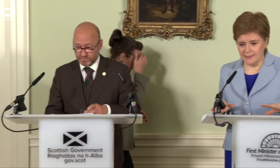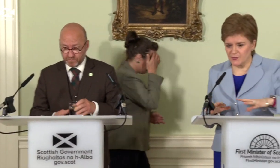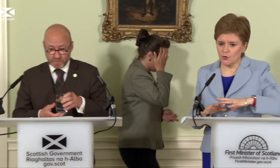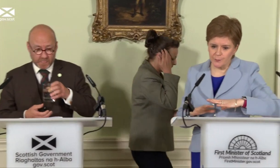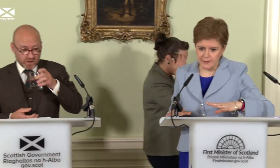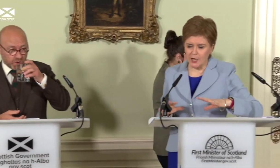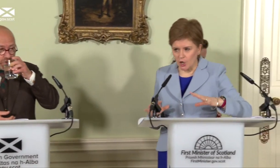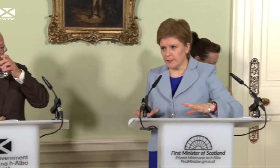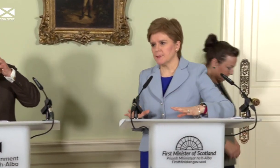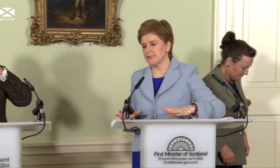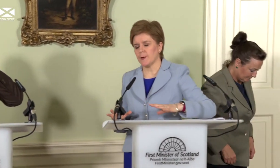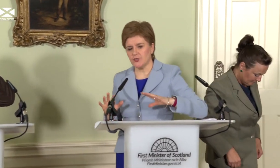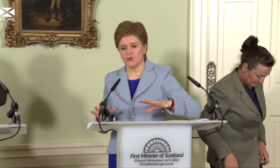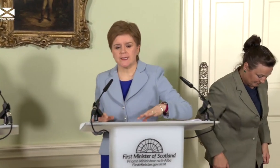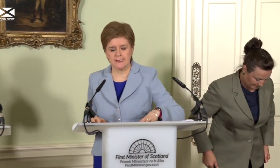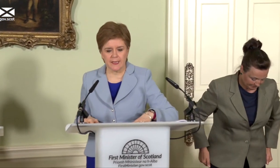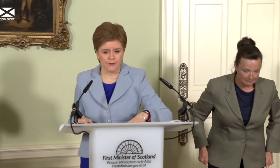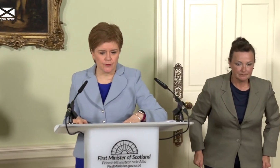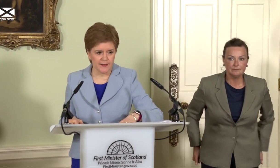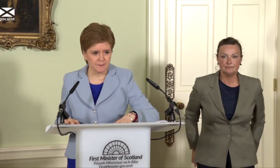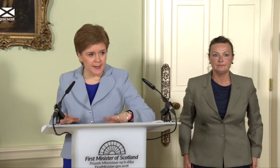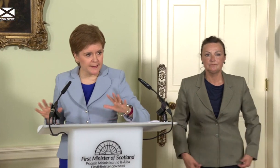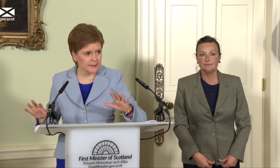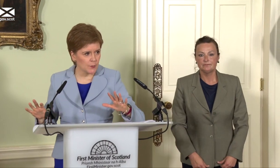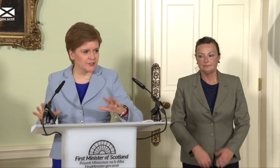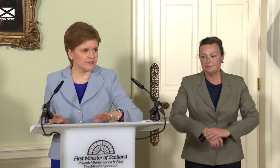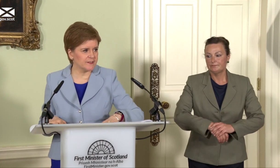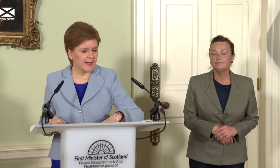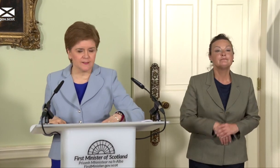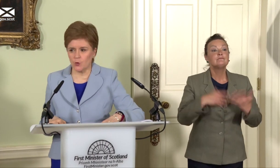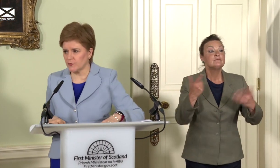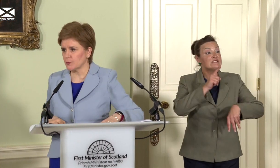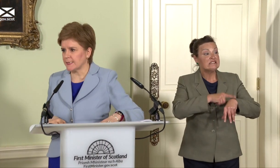is not completely unlimited, but I do intend to get through as many questions as possible today.